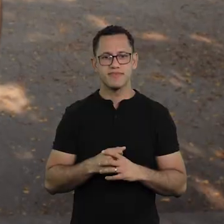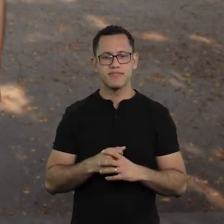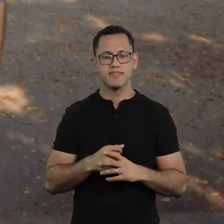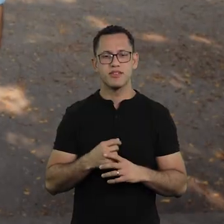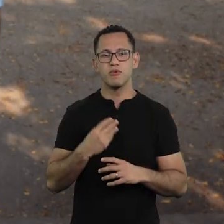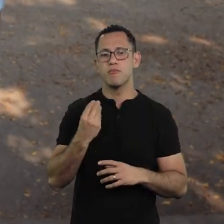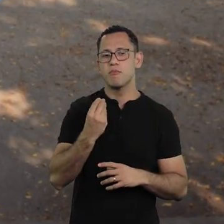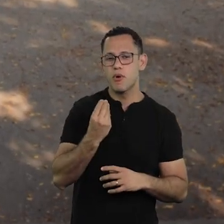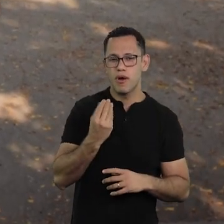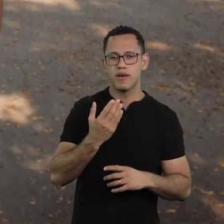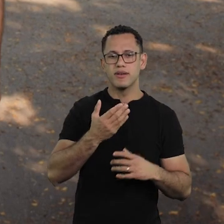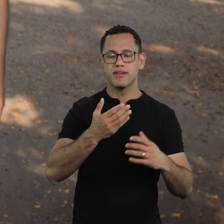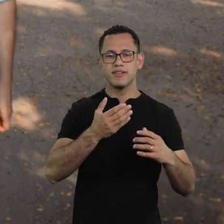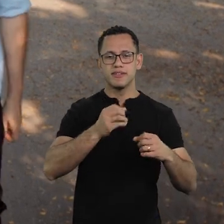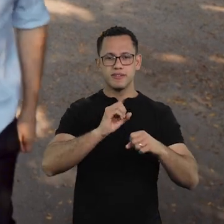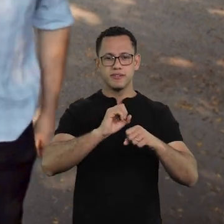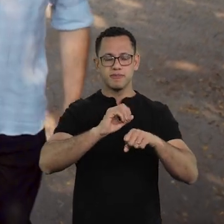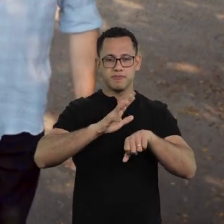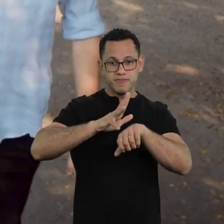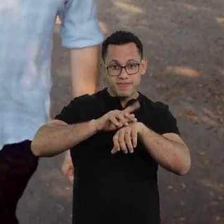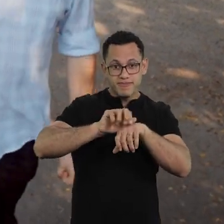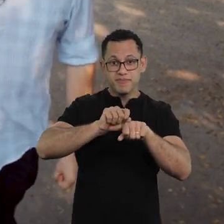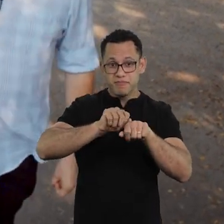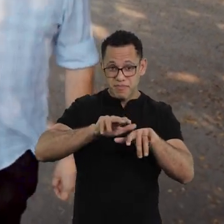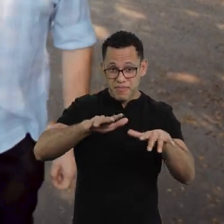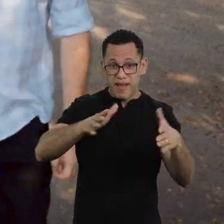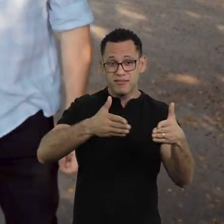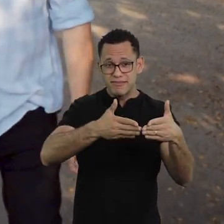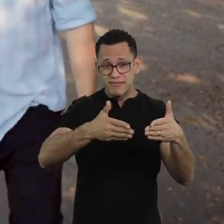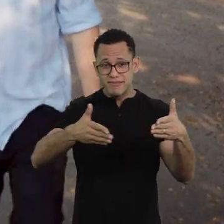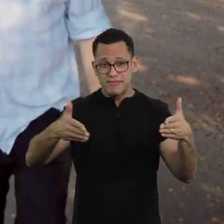slowly, with the pace of the pandemic, it